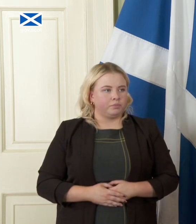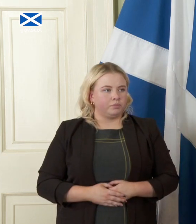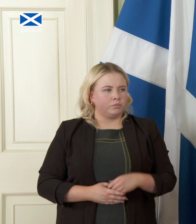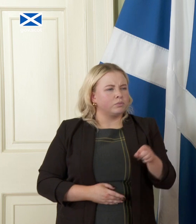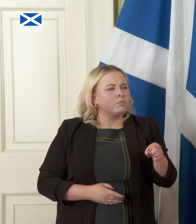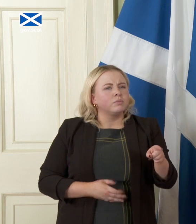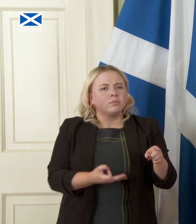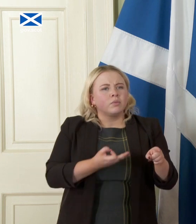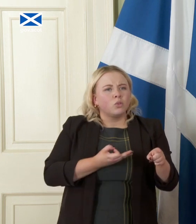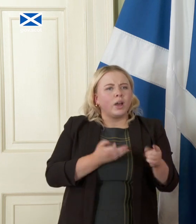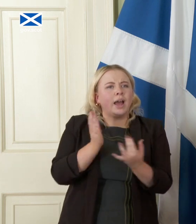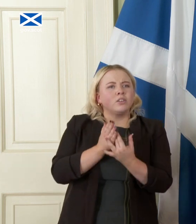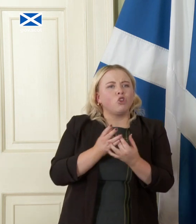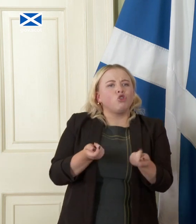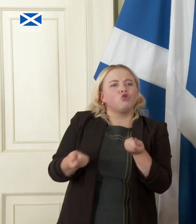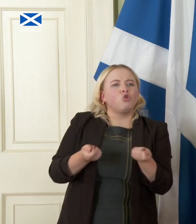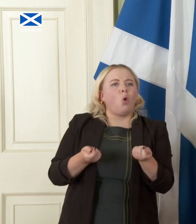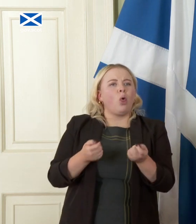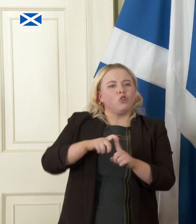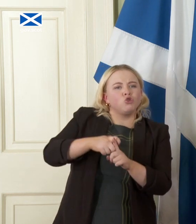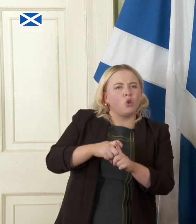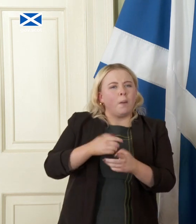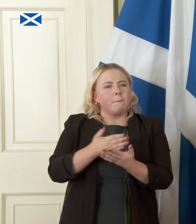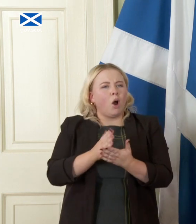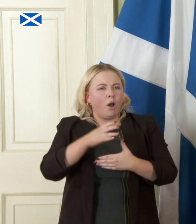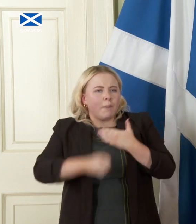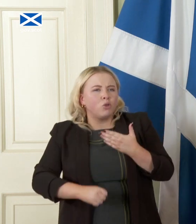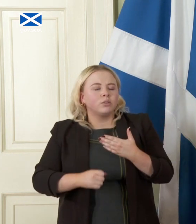control over the levers which part of your currency yeah but we can get that process underway